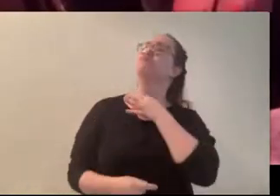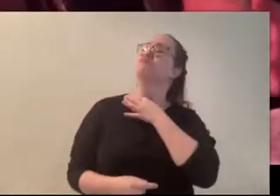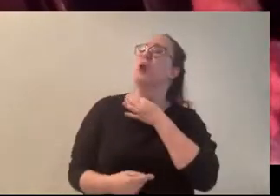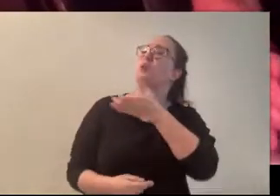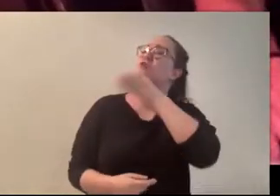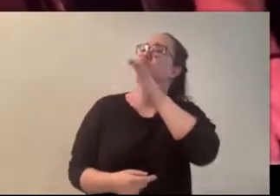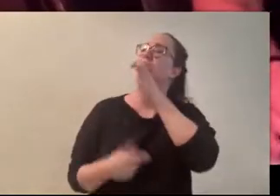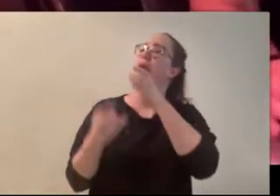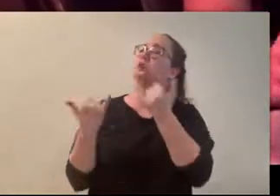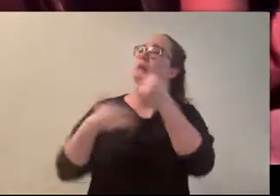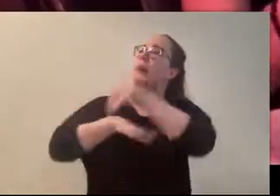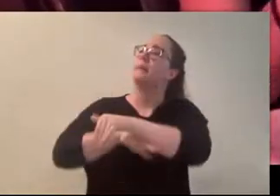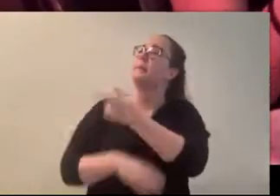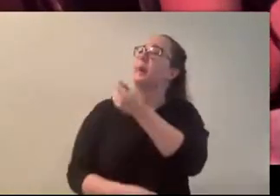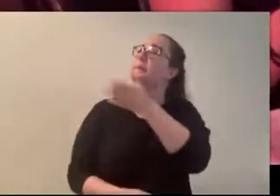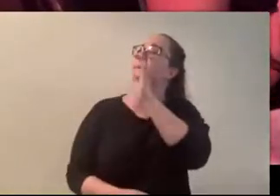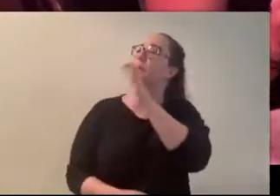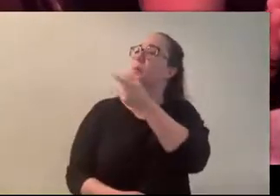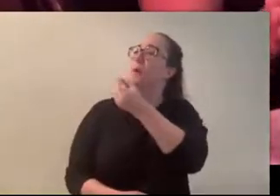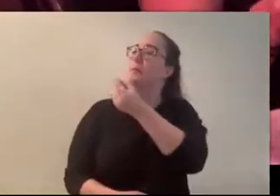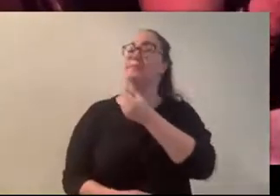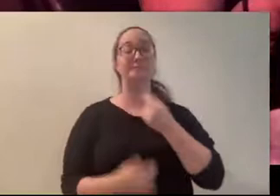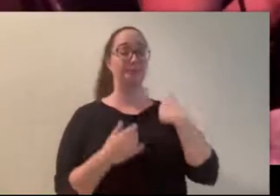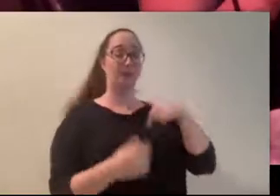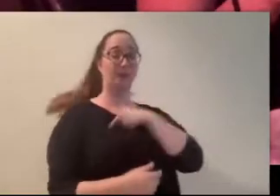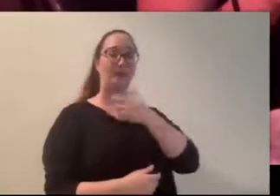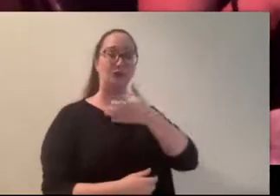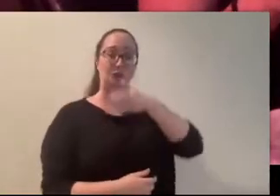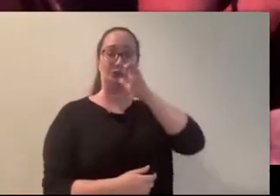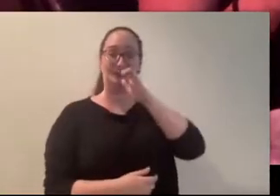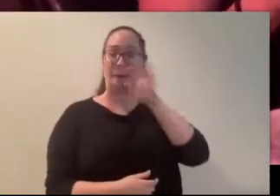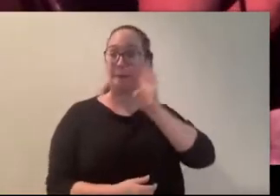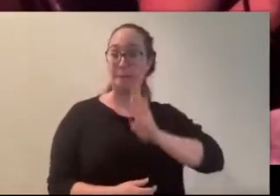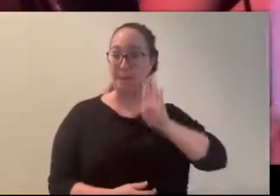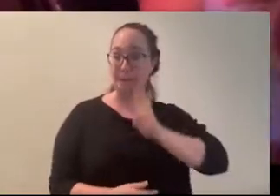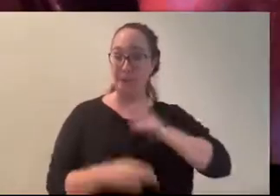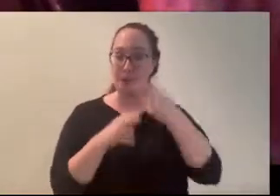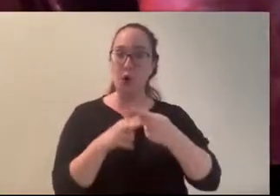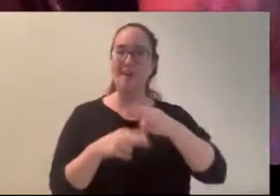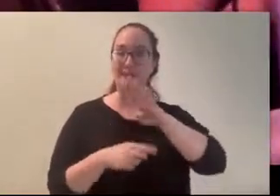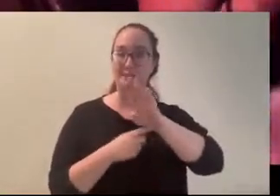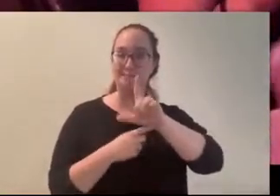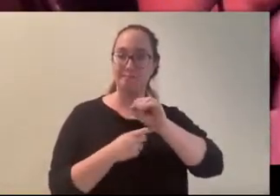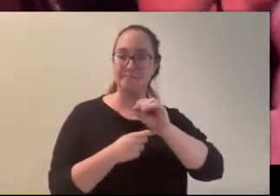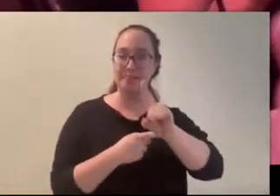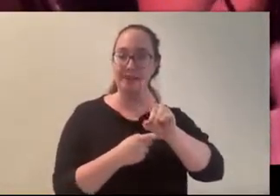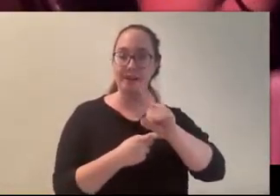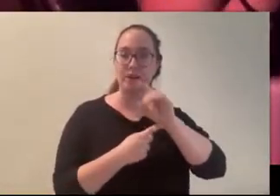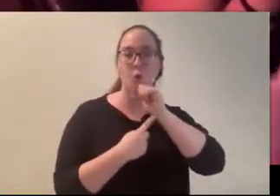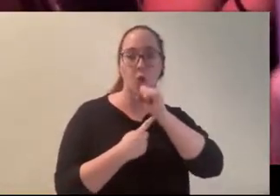are we drinking tonight? (Carly) We are drinking a beer called Blood Orange Blonde, or Blondie,